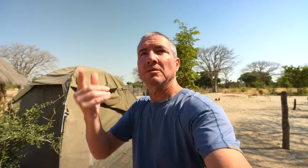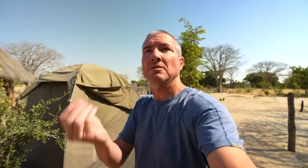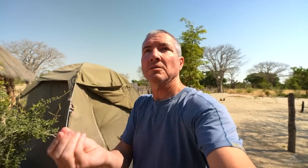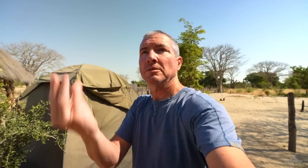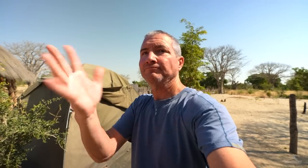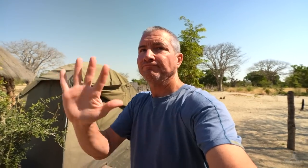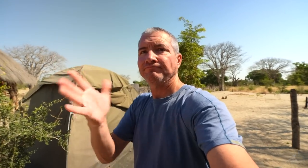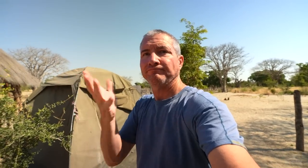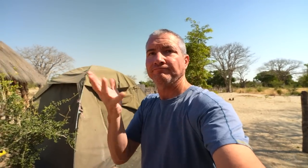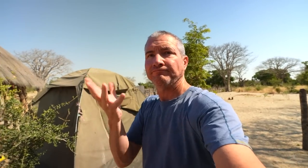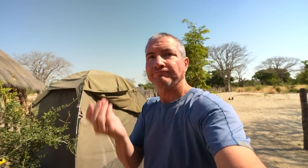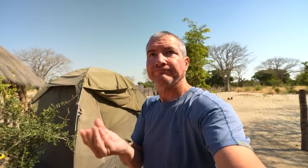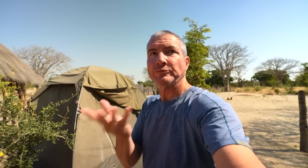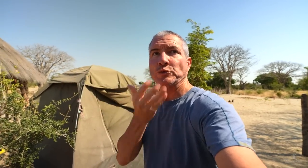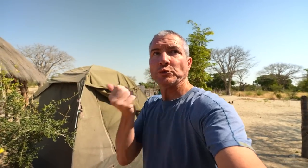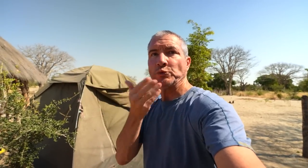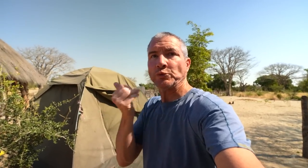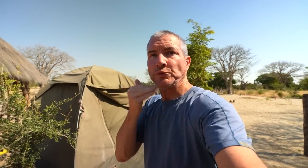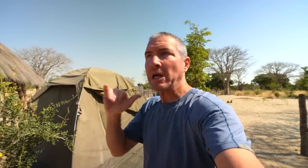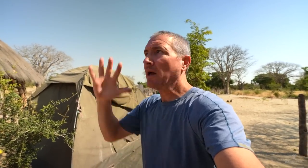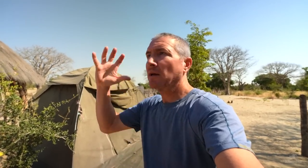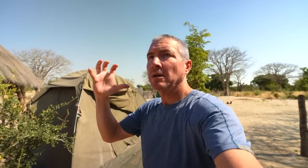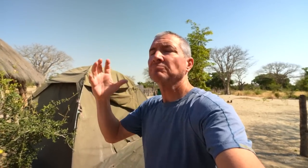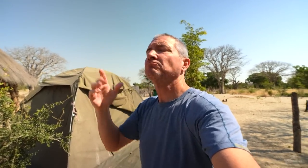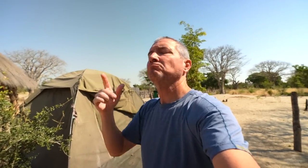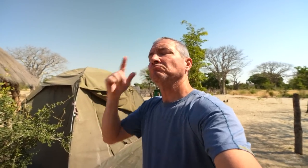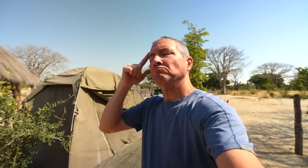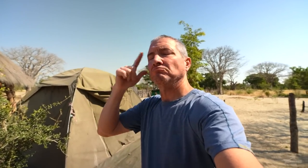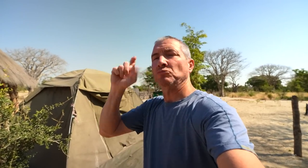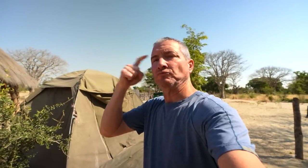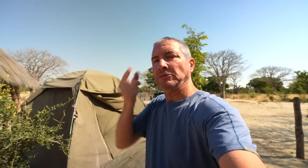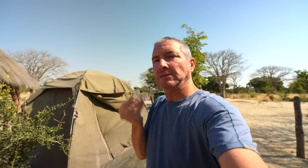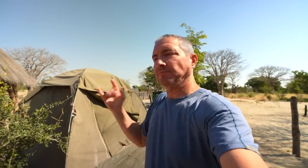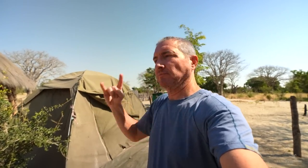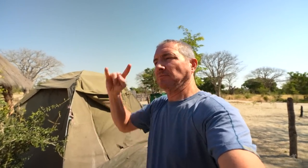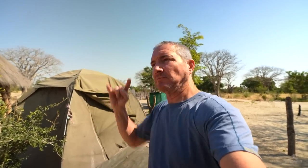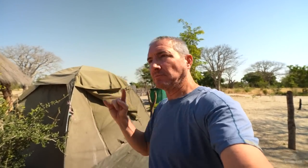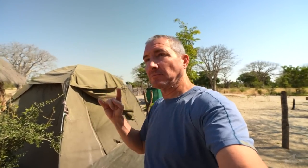as a response to the climate conditions here.